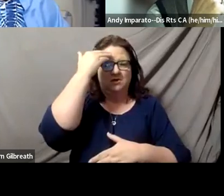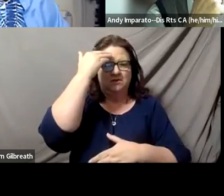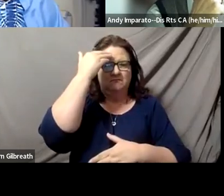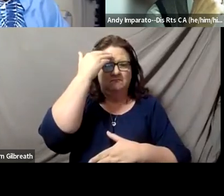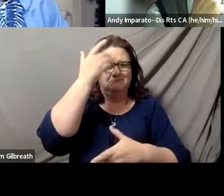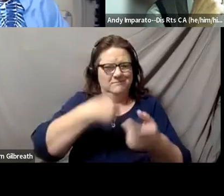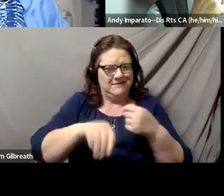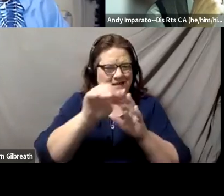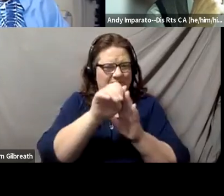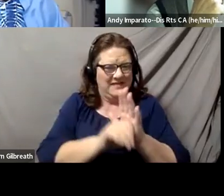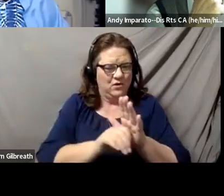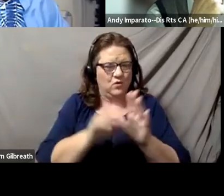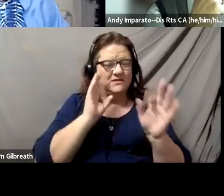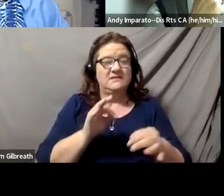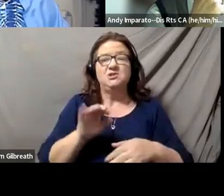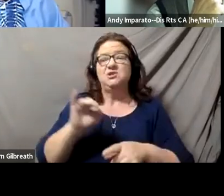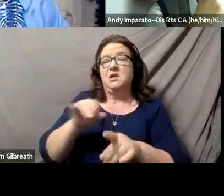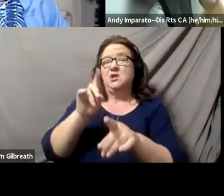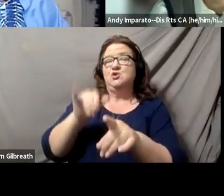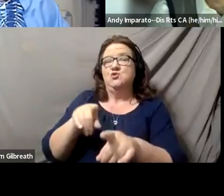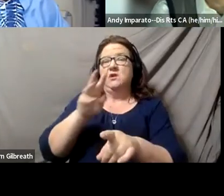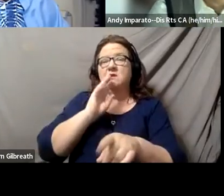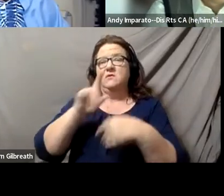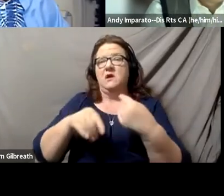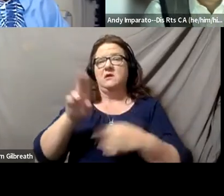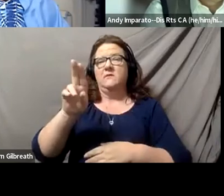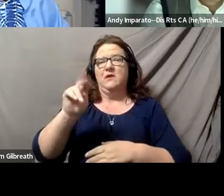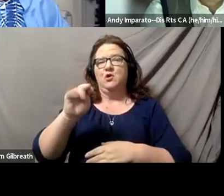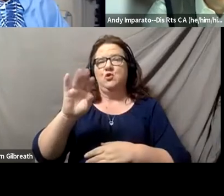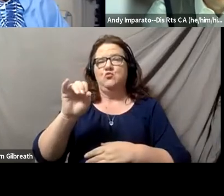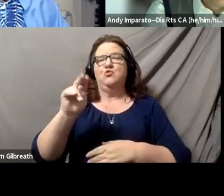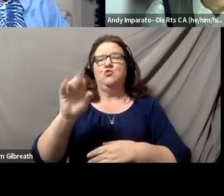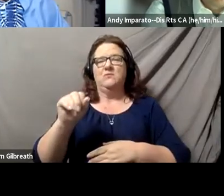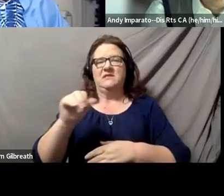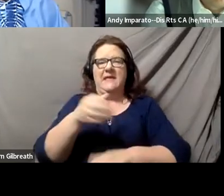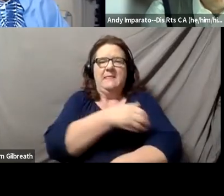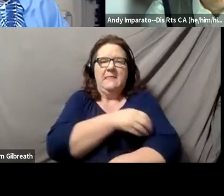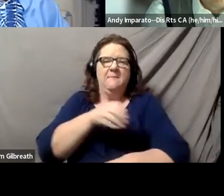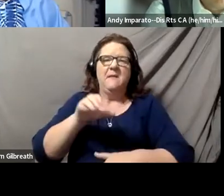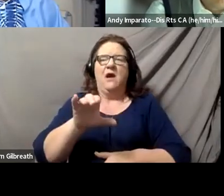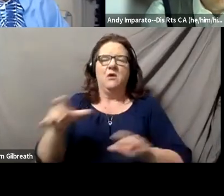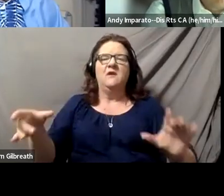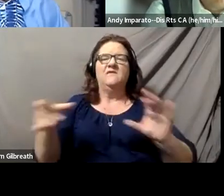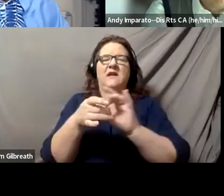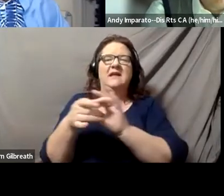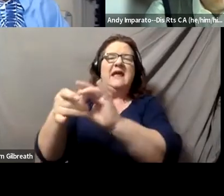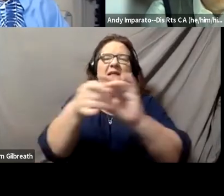And Judy, you talked a lot about unions and the power of connecting different coalitions of people.